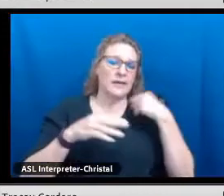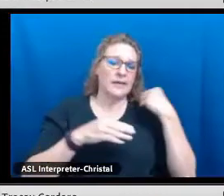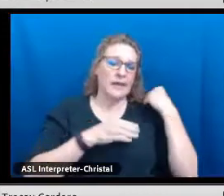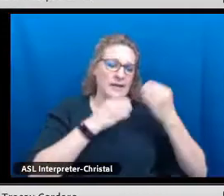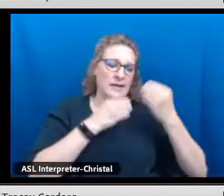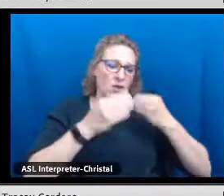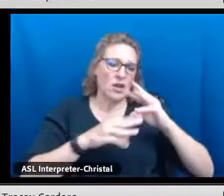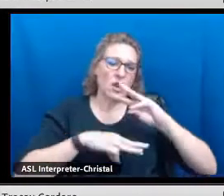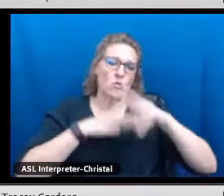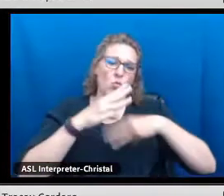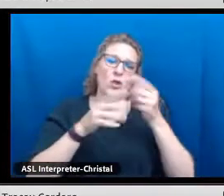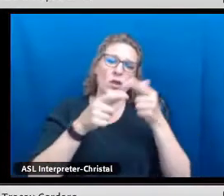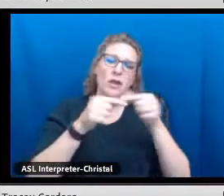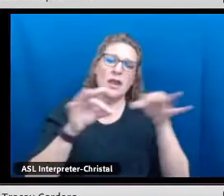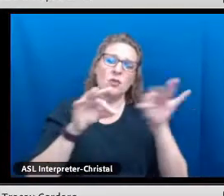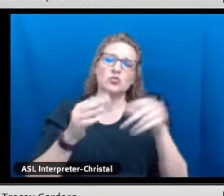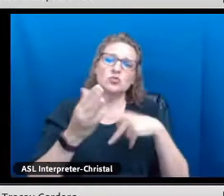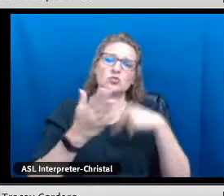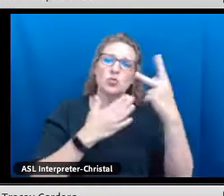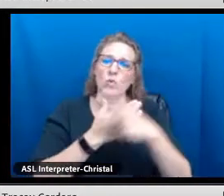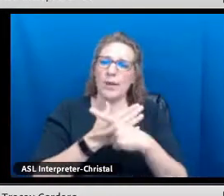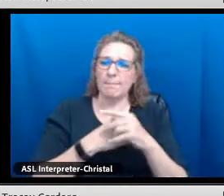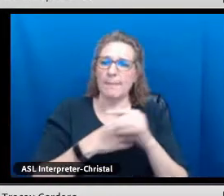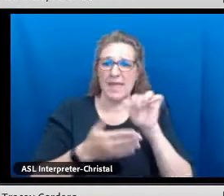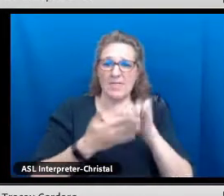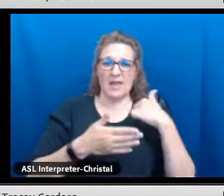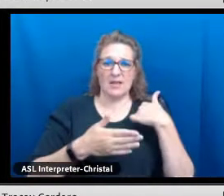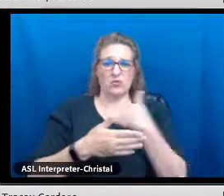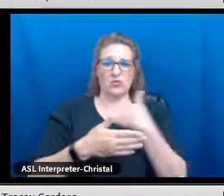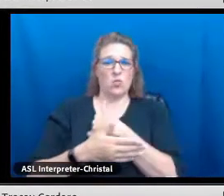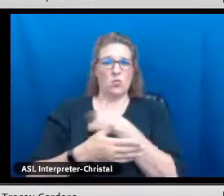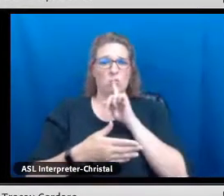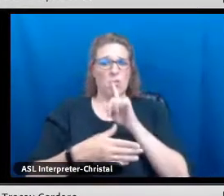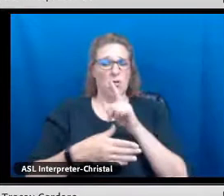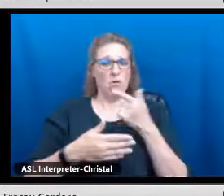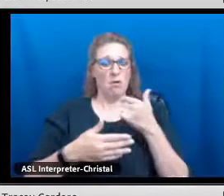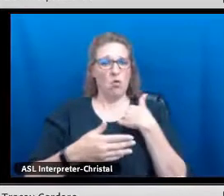to sustain bilingual education and heritage and world language programs.